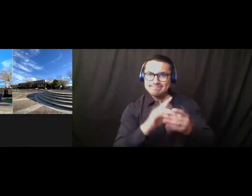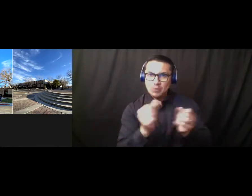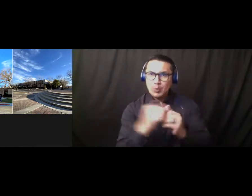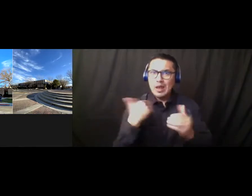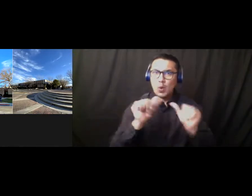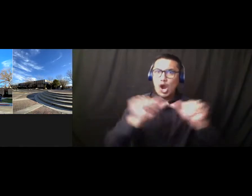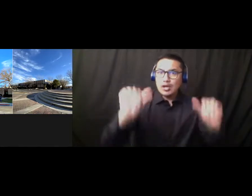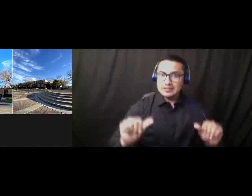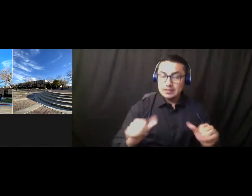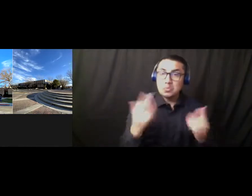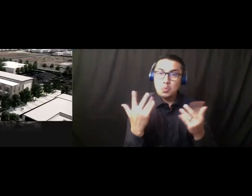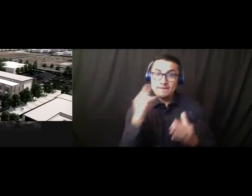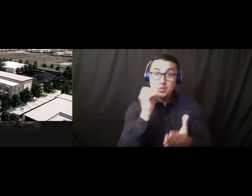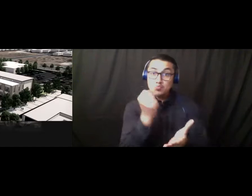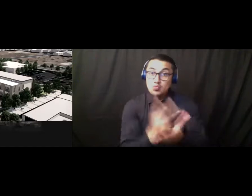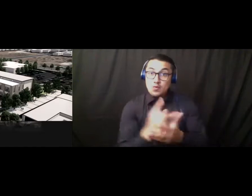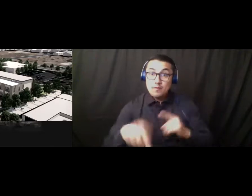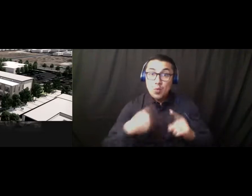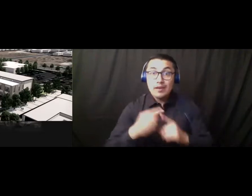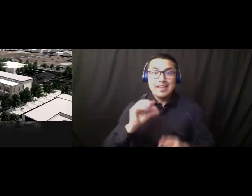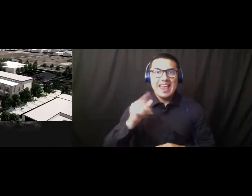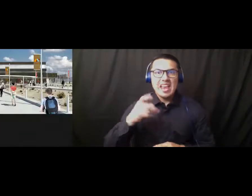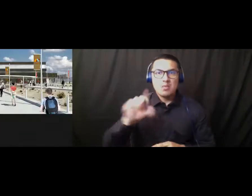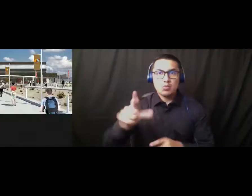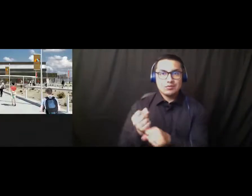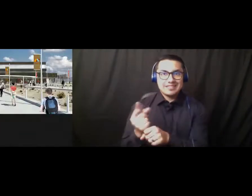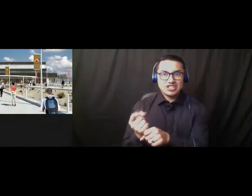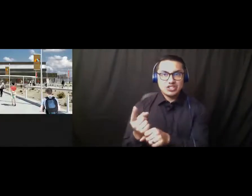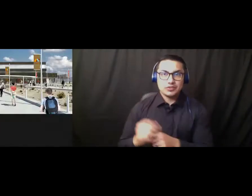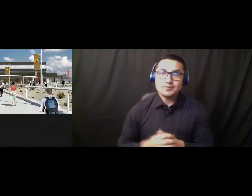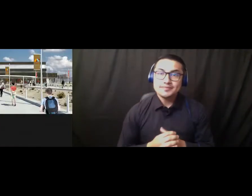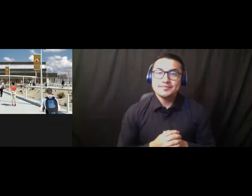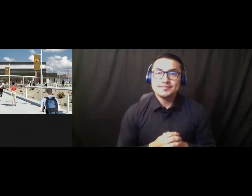approved starting April of next year.